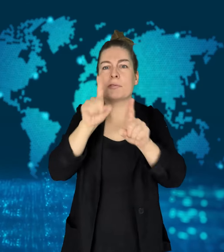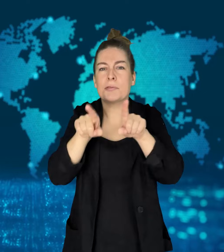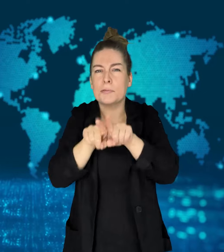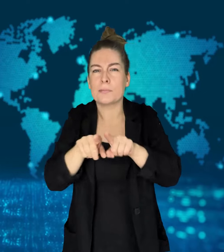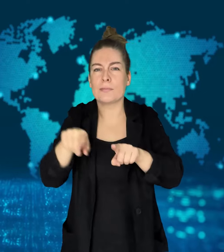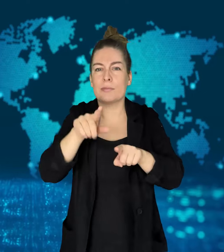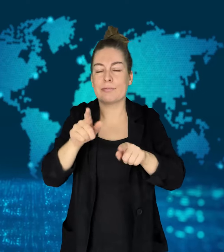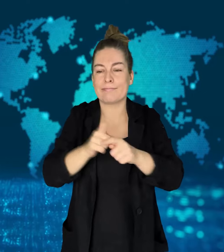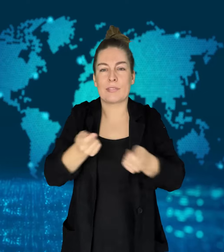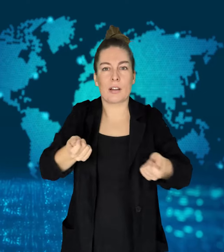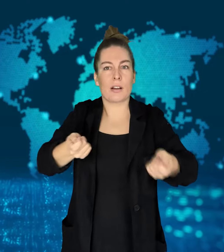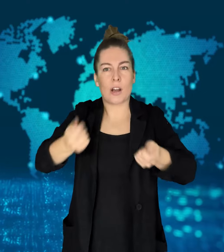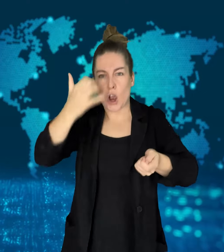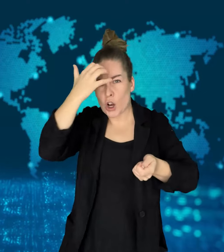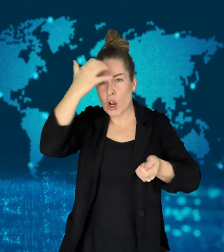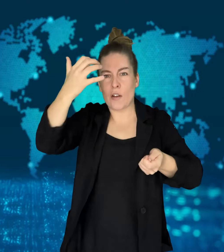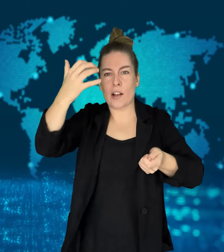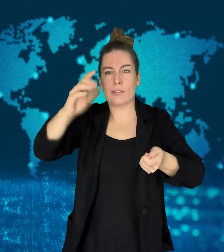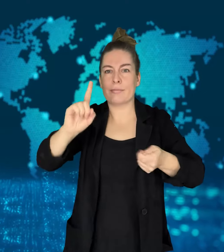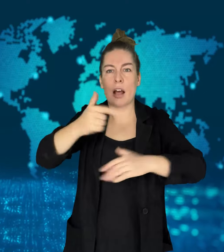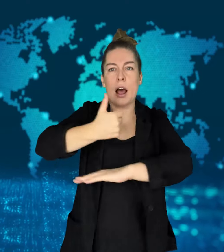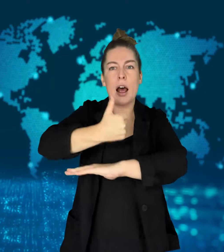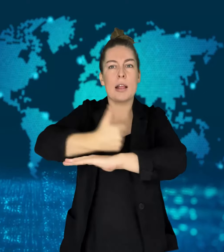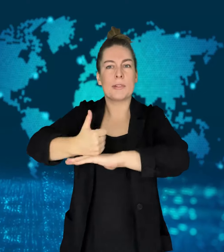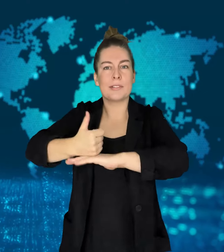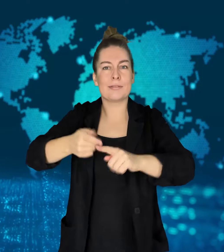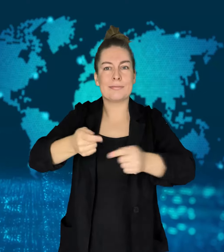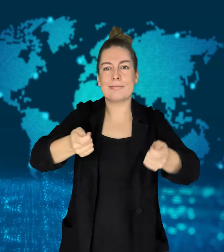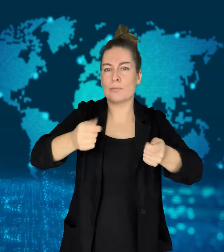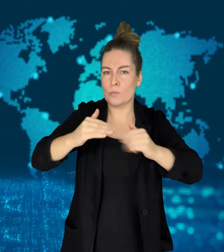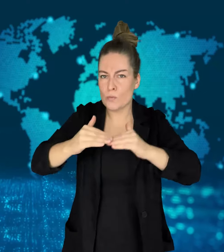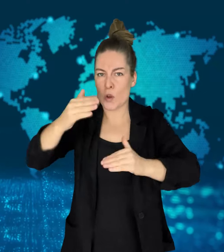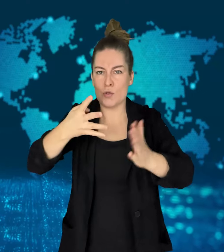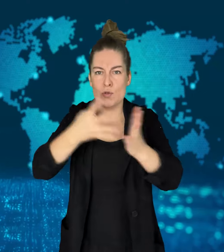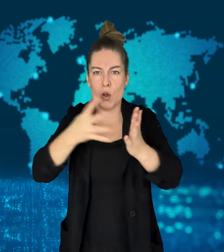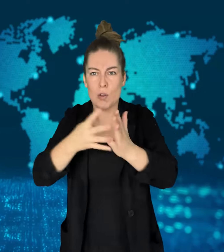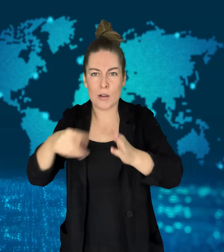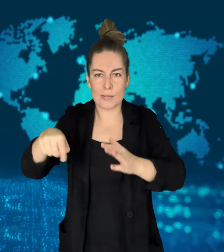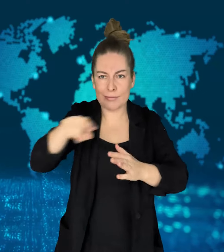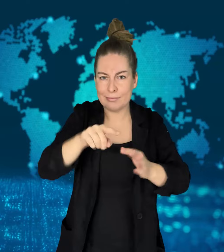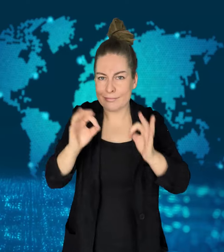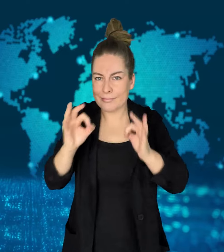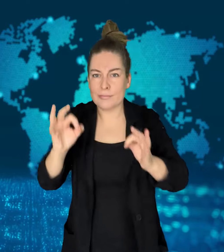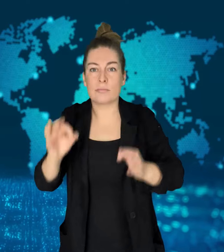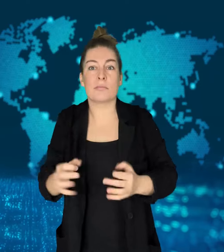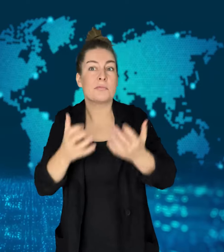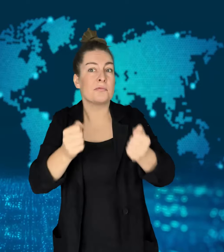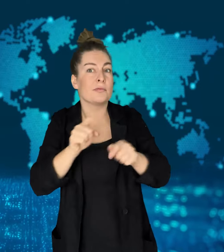continued inspection of any goods entering the area.